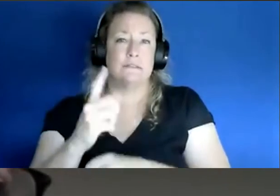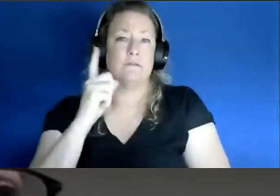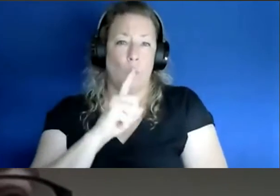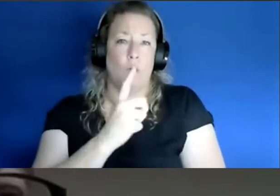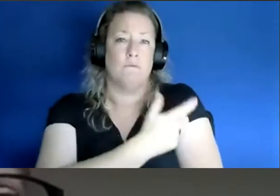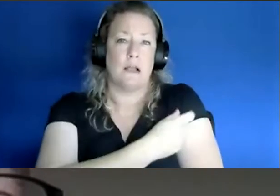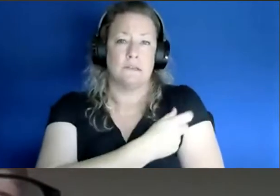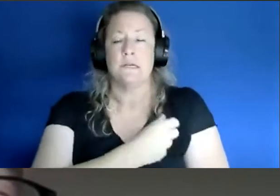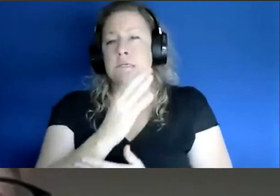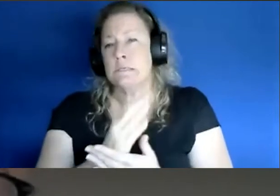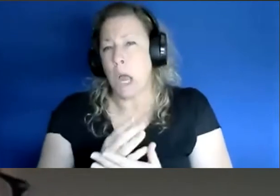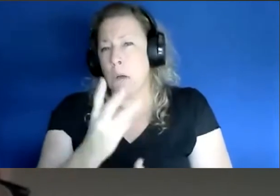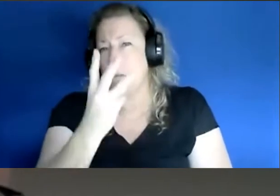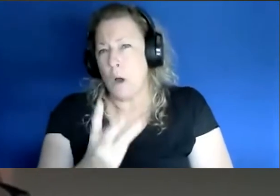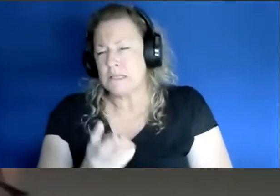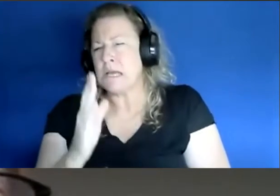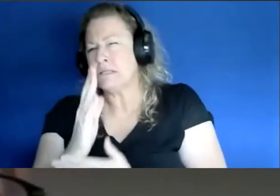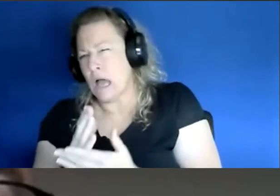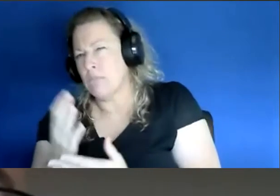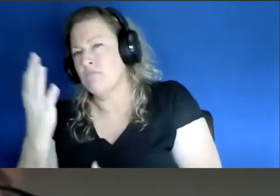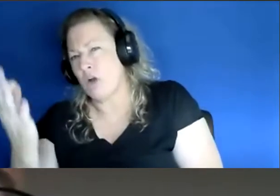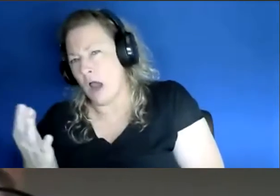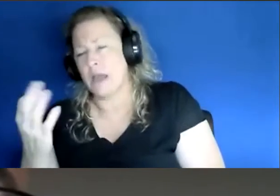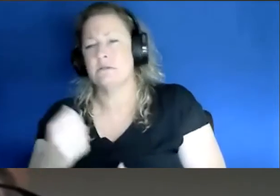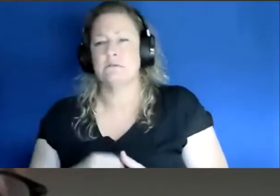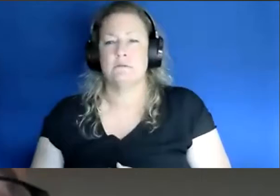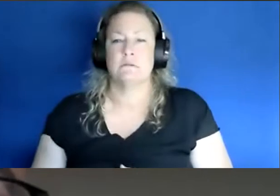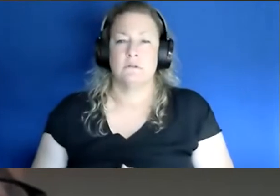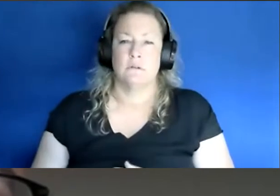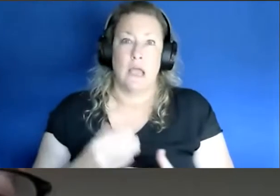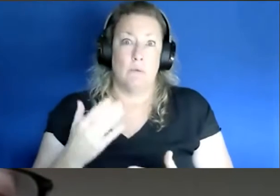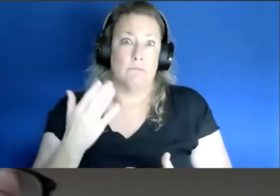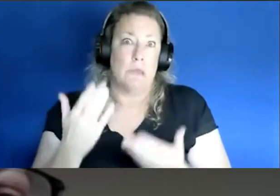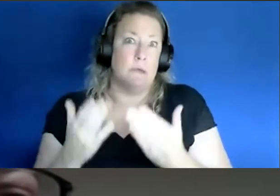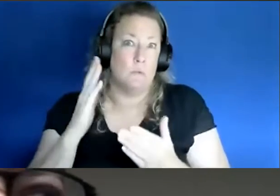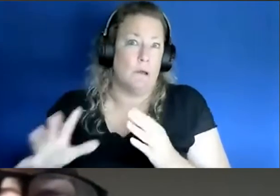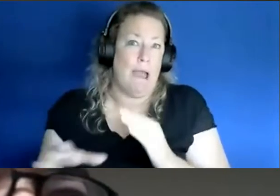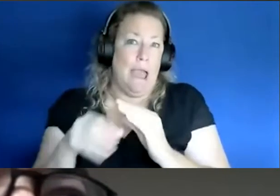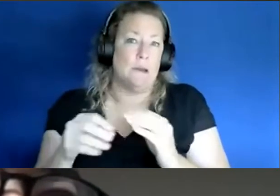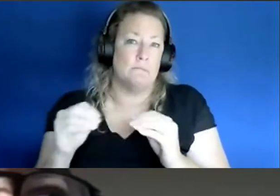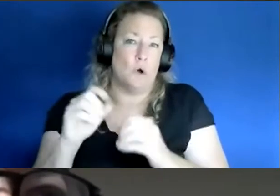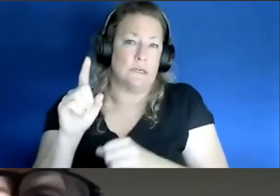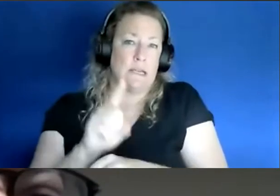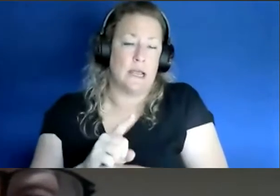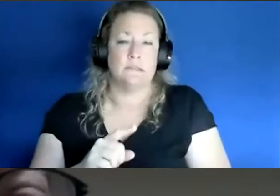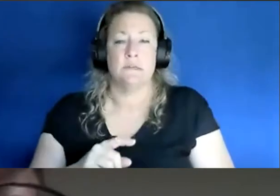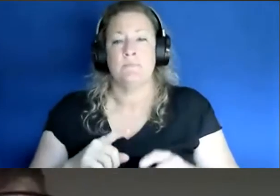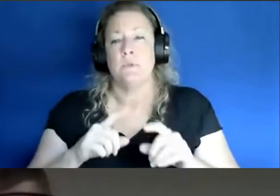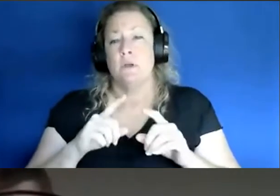Wednesdays and also some Fridays and that could change to more. In order to make an appointment